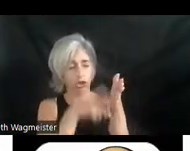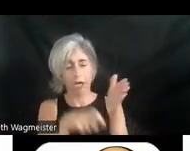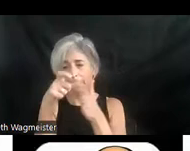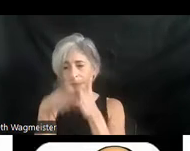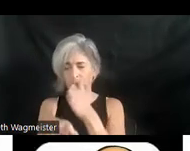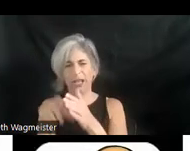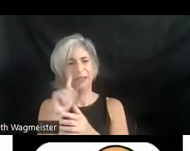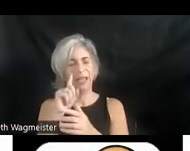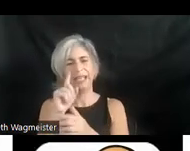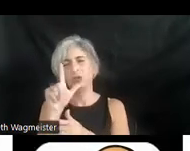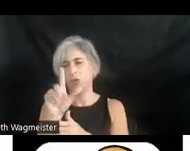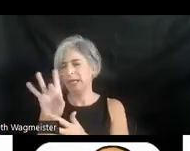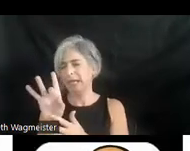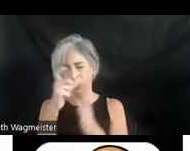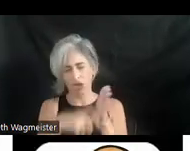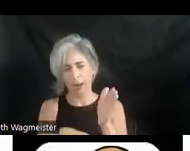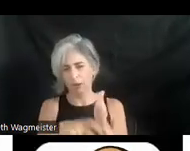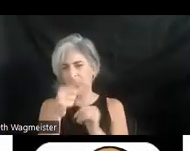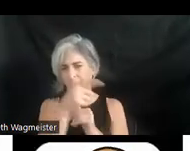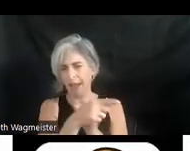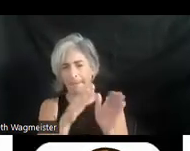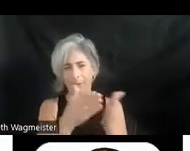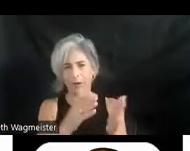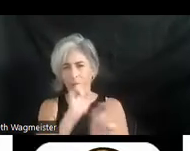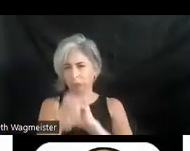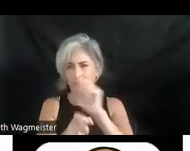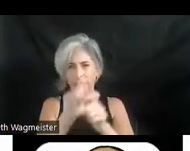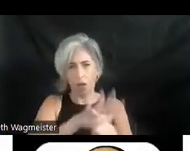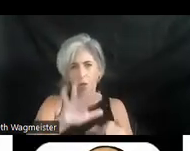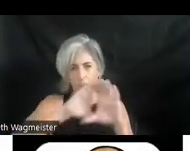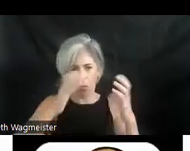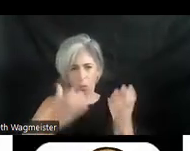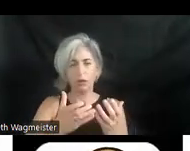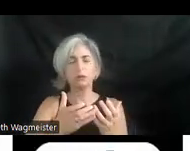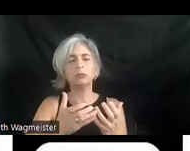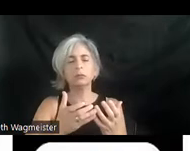twenty eight chapters in there from contributors all around the world. It's only like $240